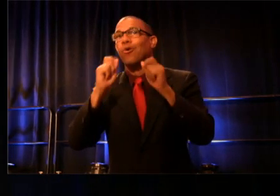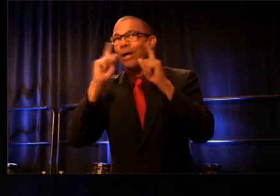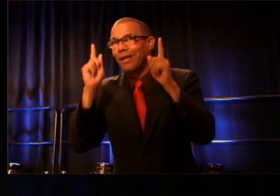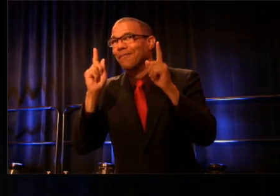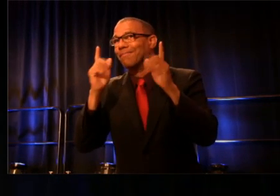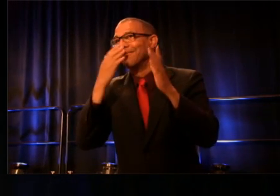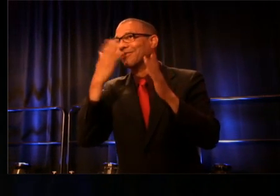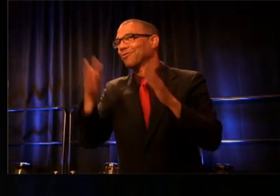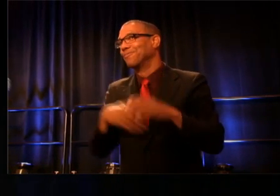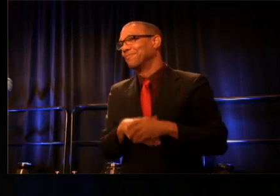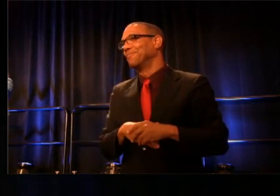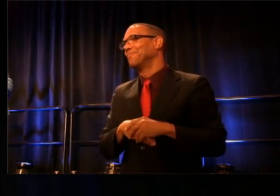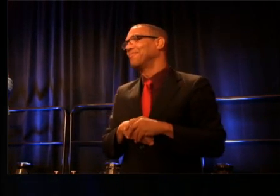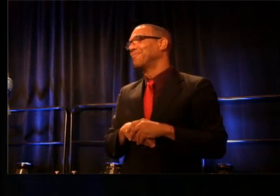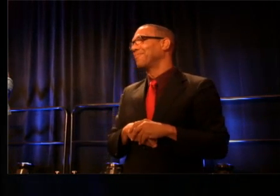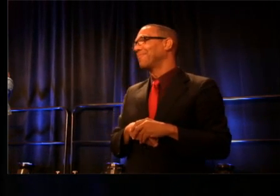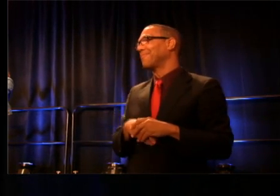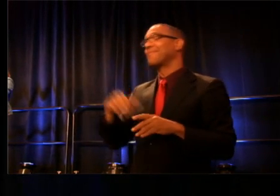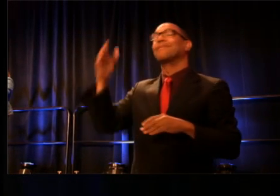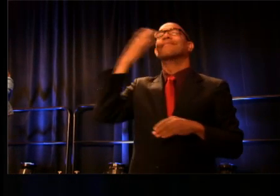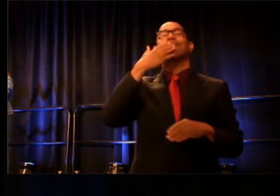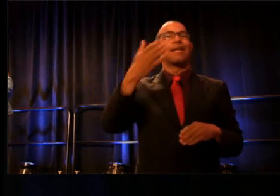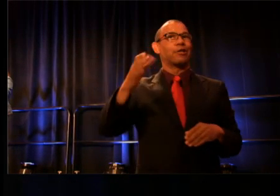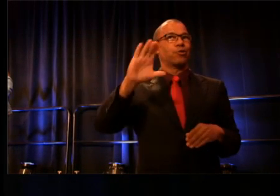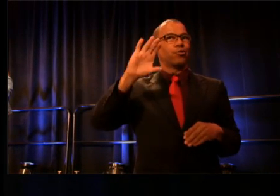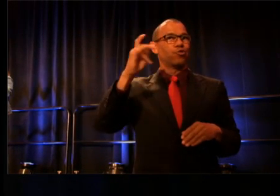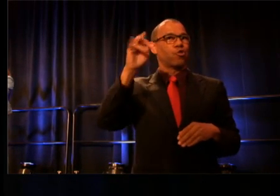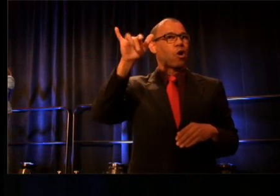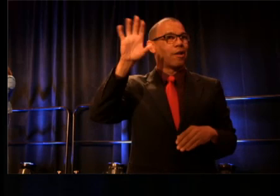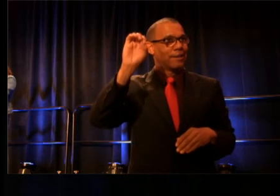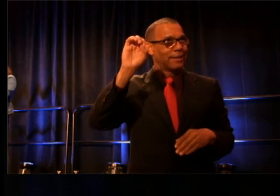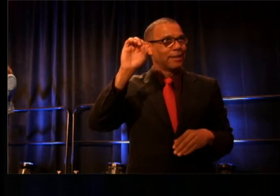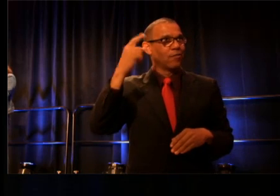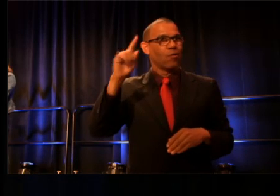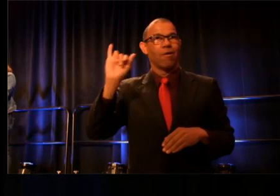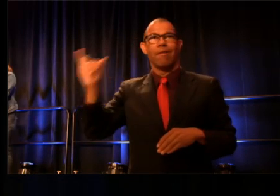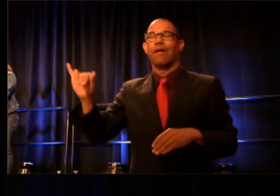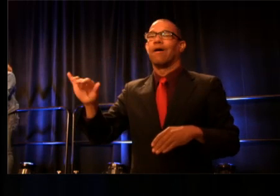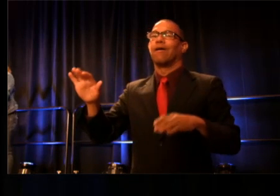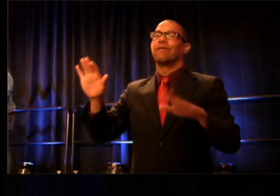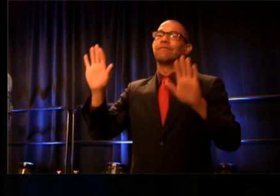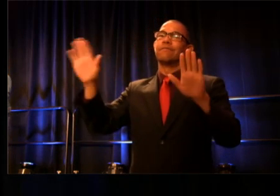Thank you, Charlie for that like, lovely introduction.